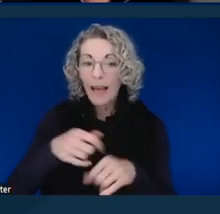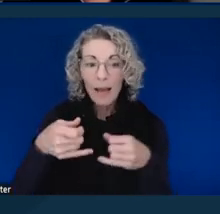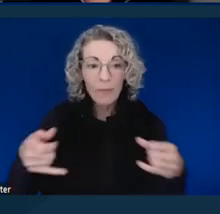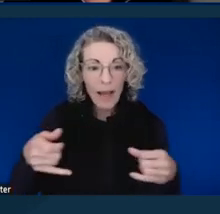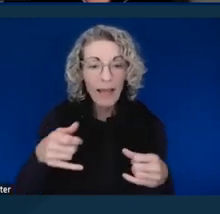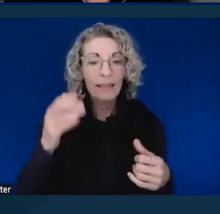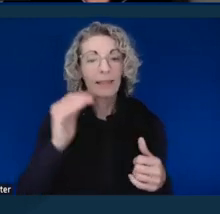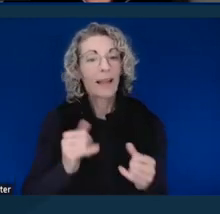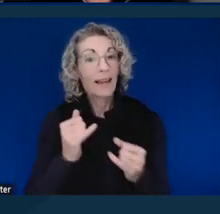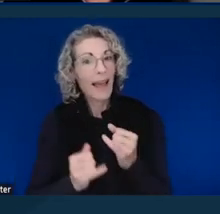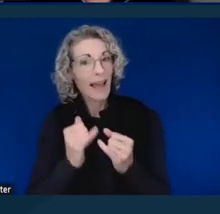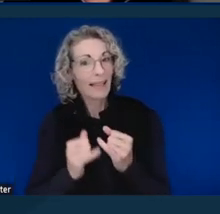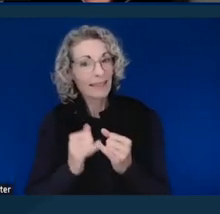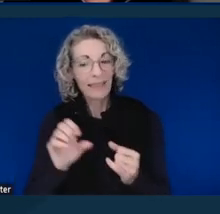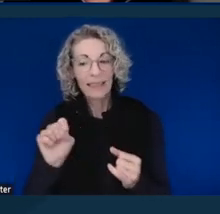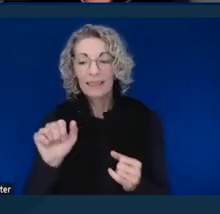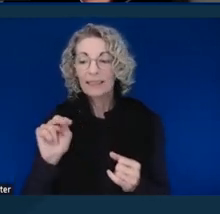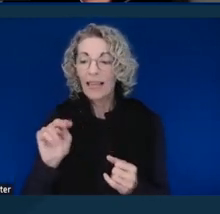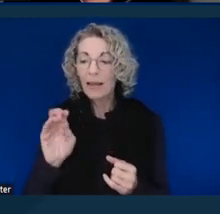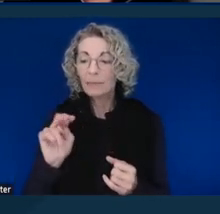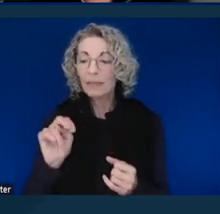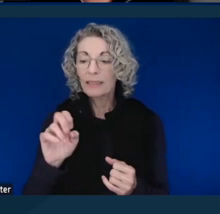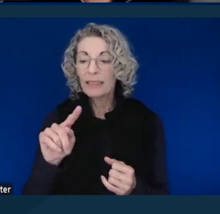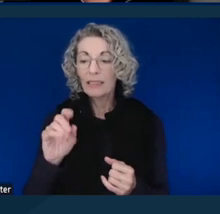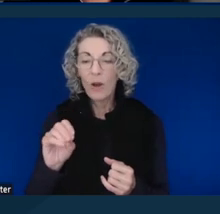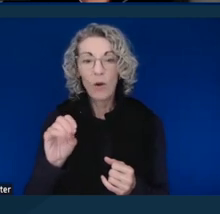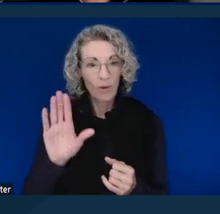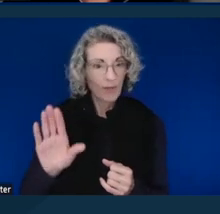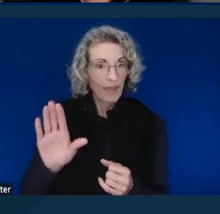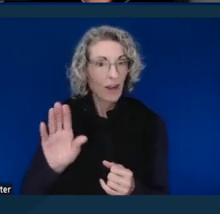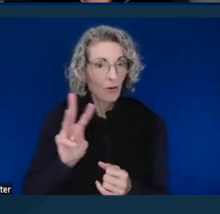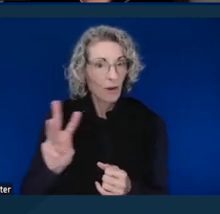And then lastly, the San Benito County Superior Court provides no information